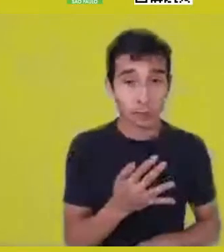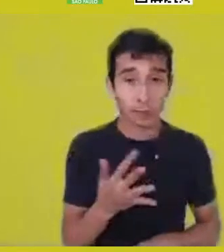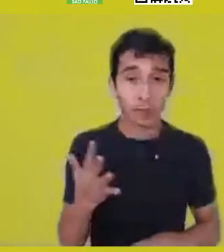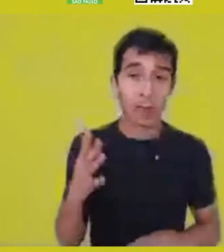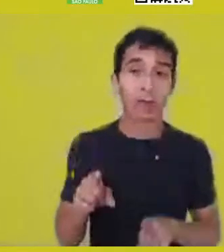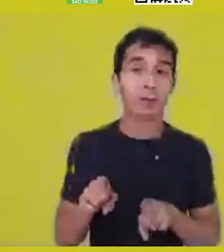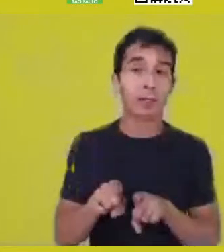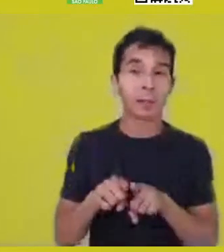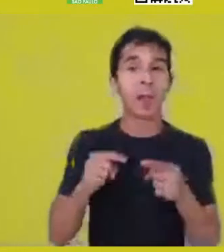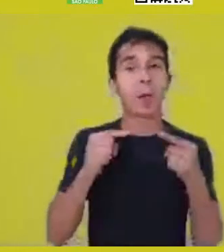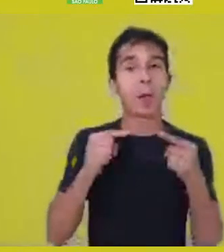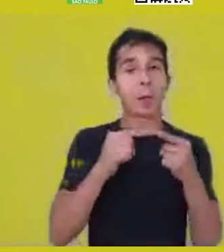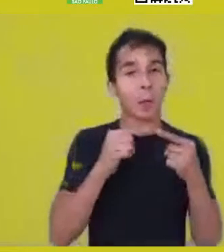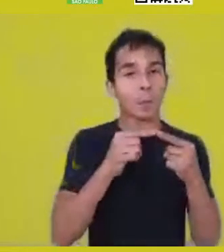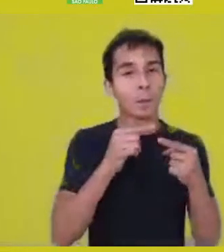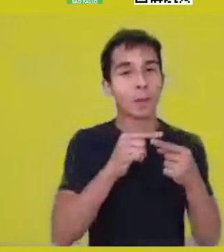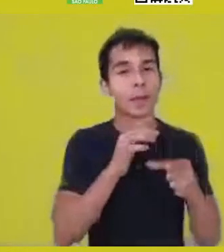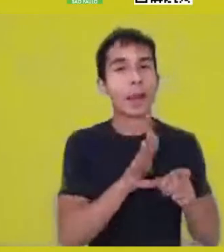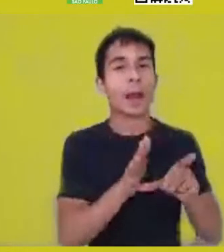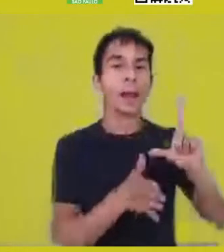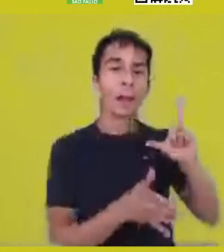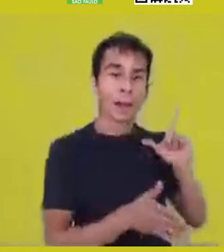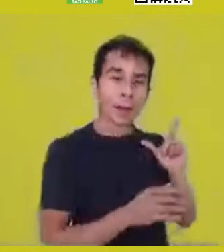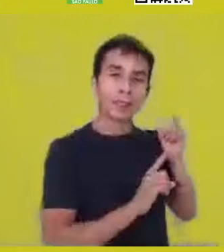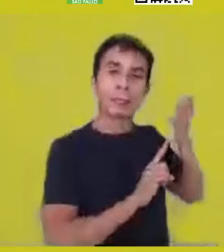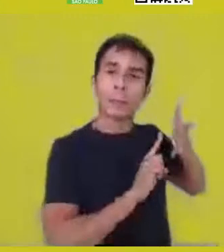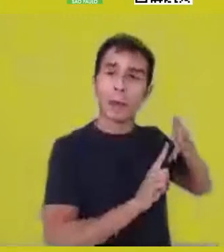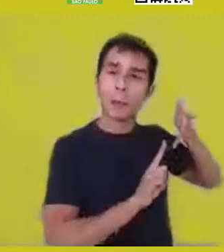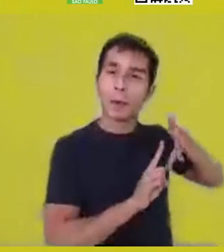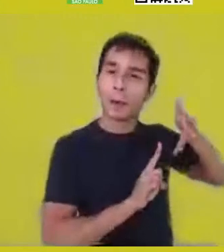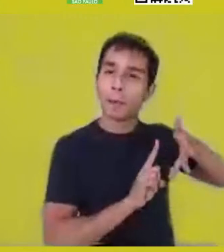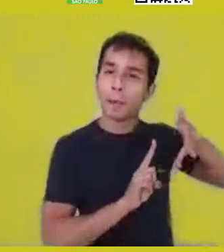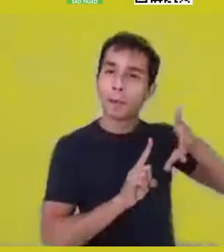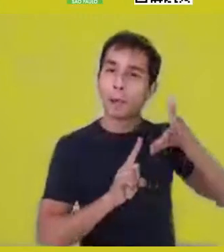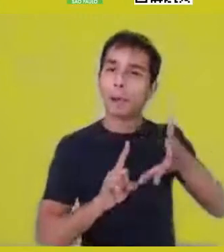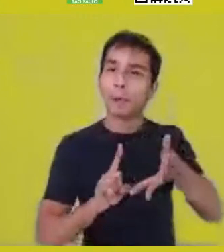on the other days, with Native American perspectives,